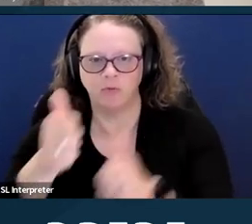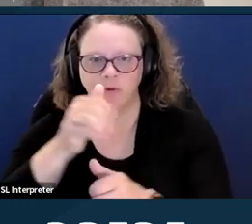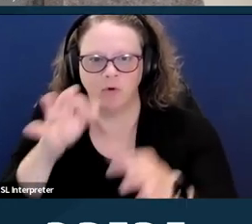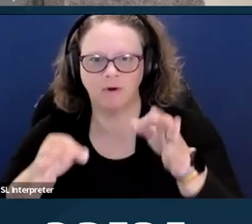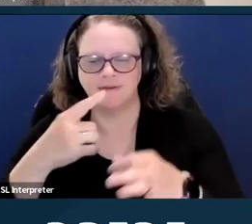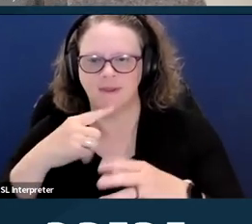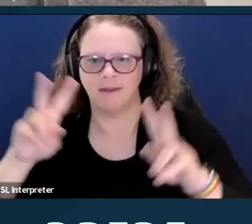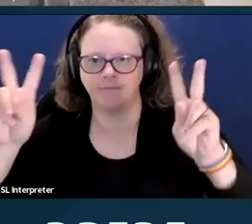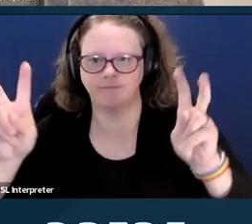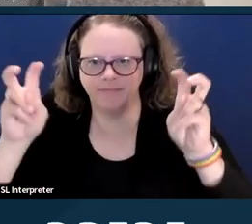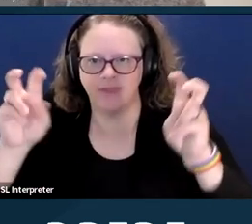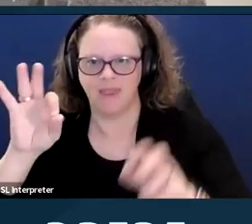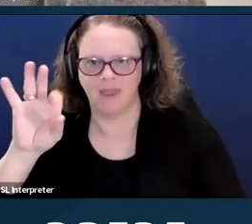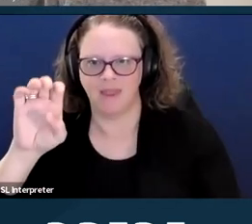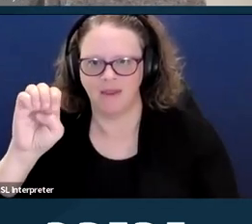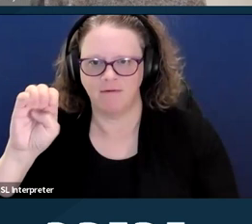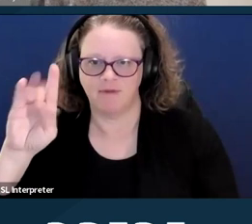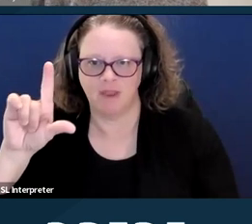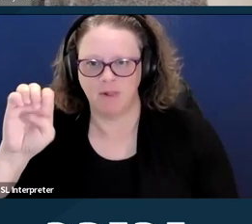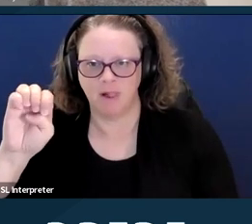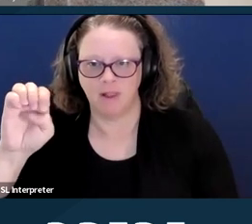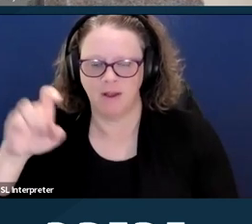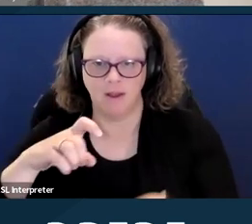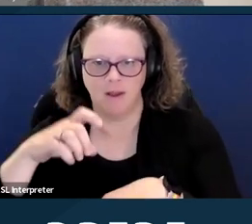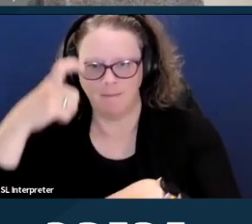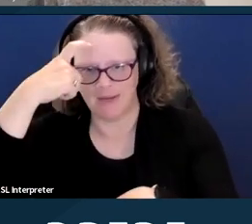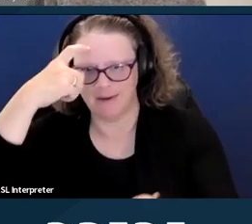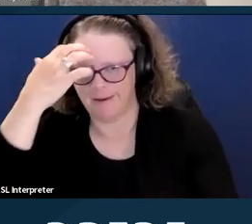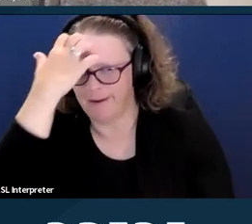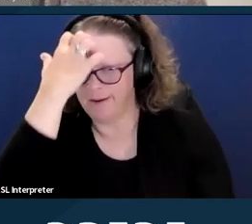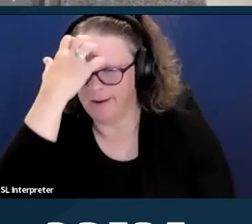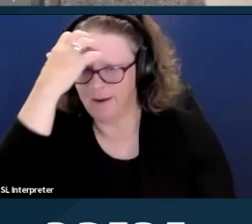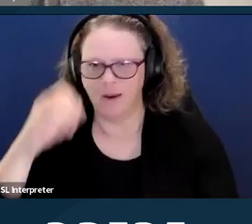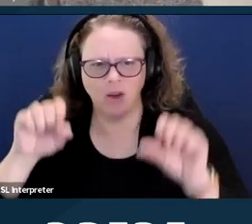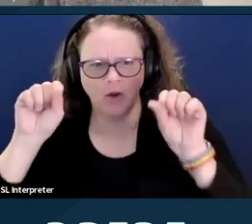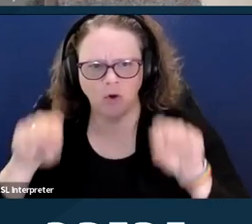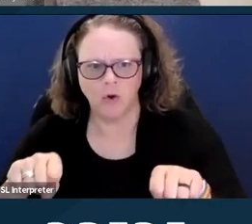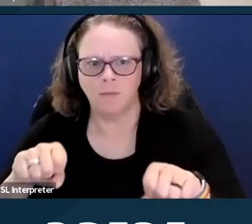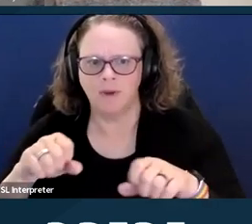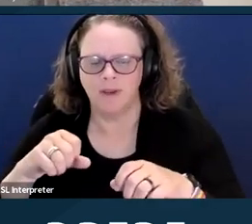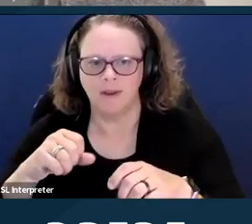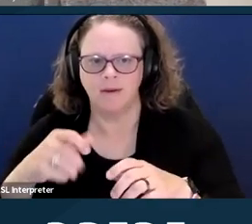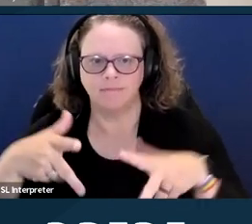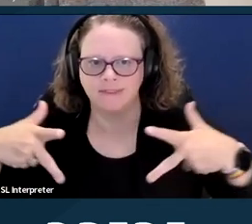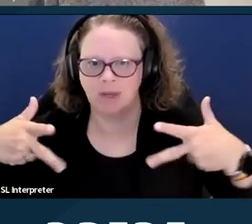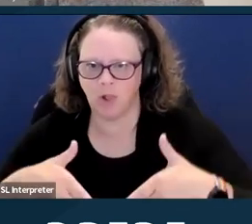could be sterilized against their will for the quote, "protection and health of the state," unquote.